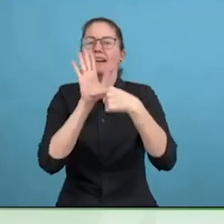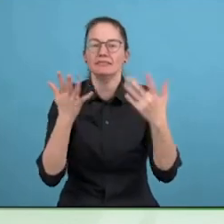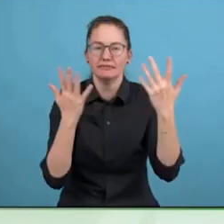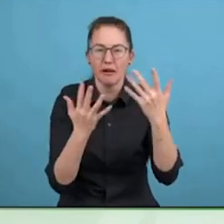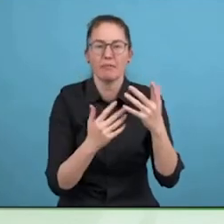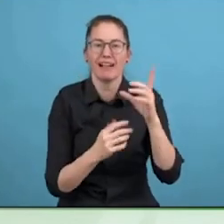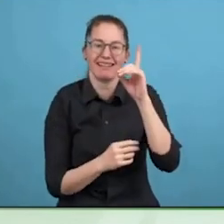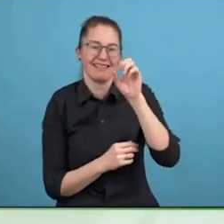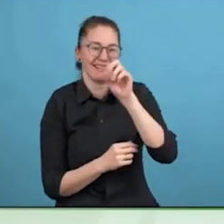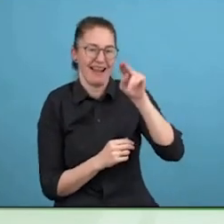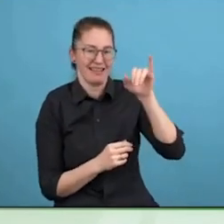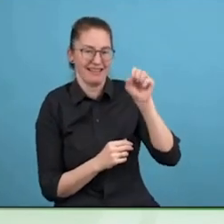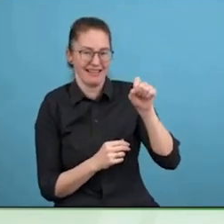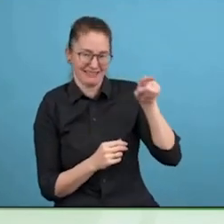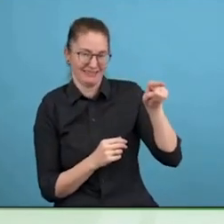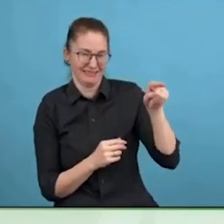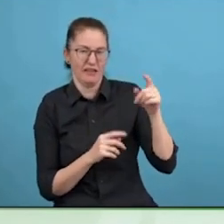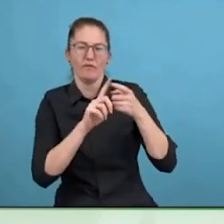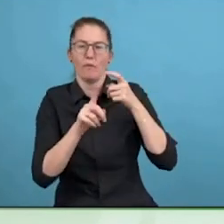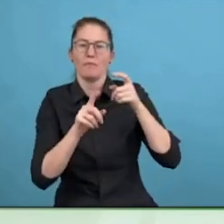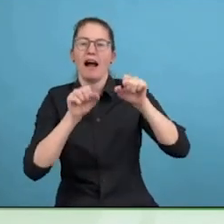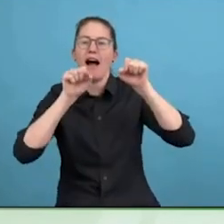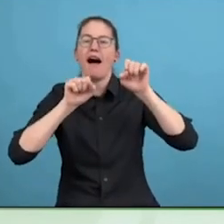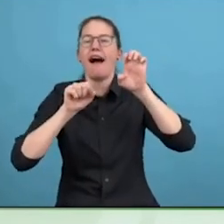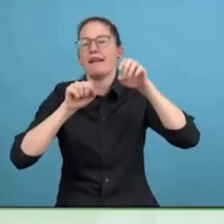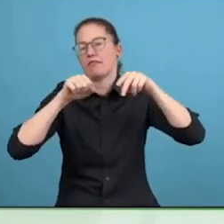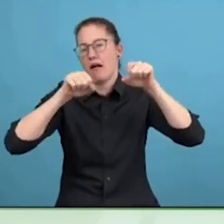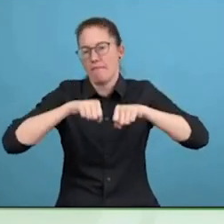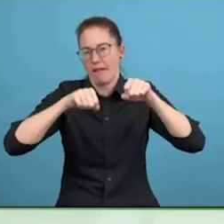colour, blue-collar toothbrush -- blue coloured toothbrush, you pick it up.